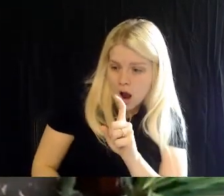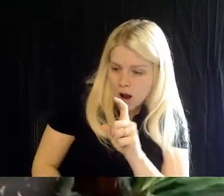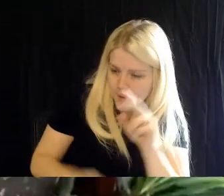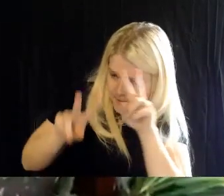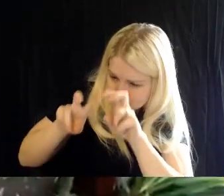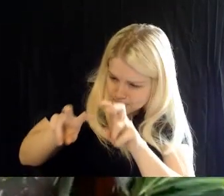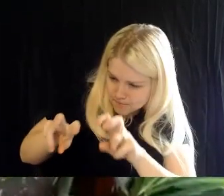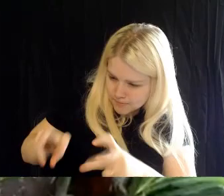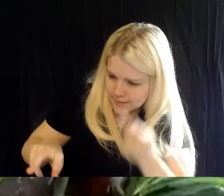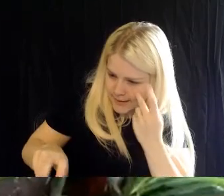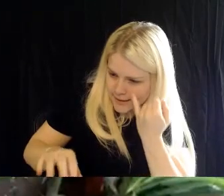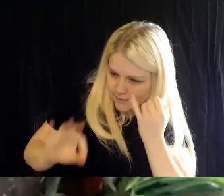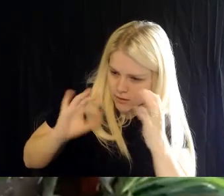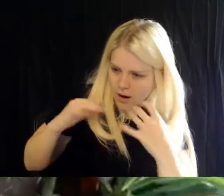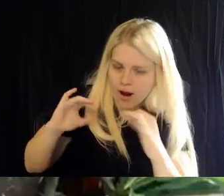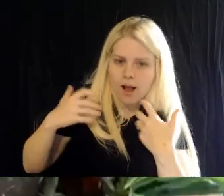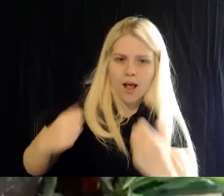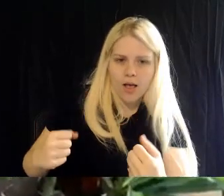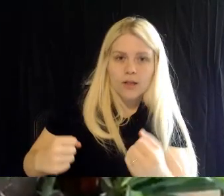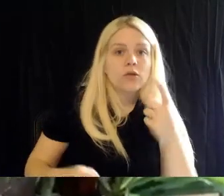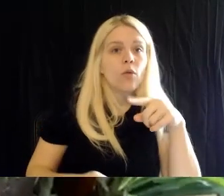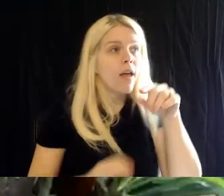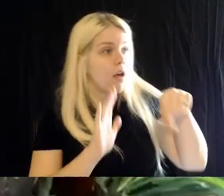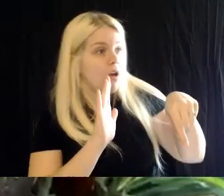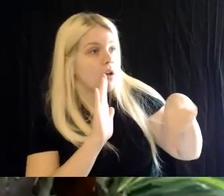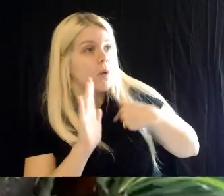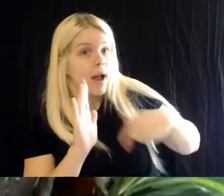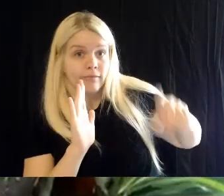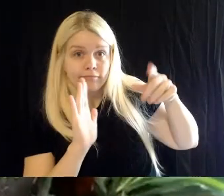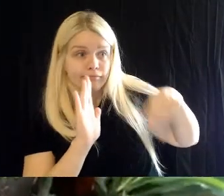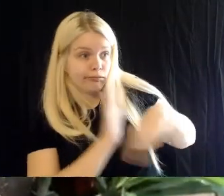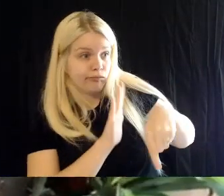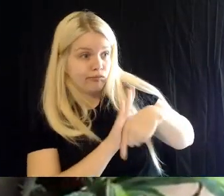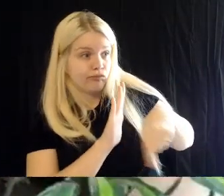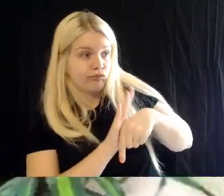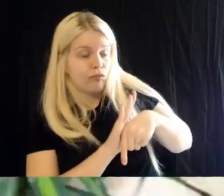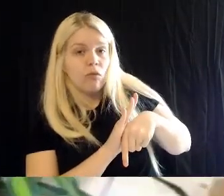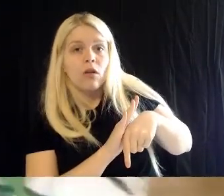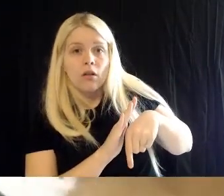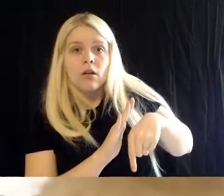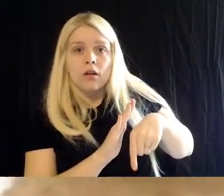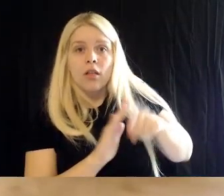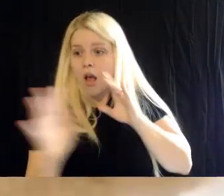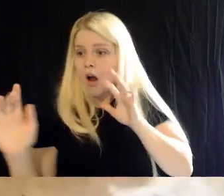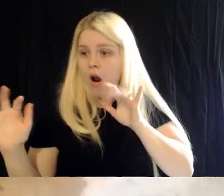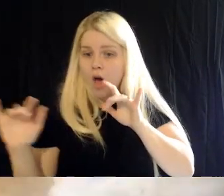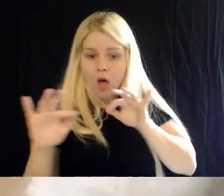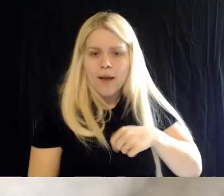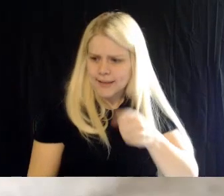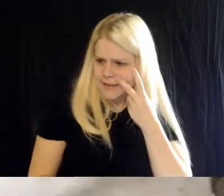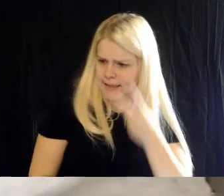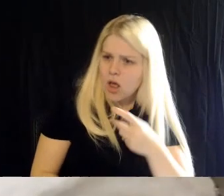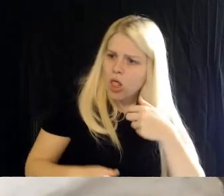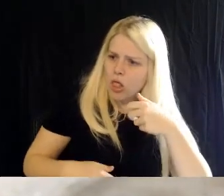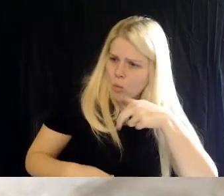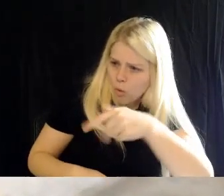means food, then I can get a really good look at them every day. See how they're walking, make sure that they're eating well, that they're